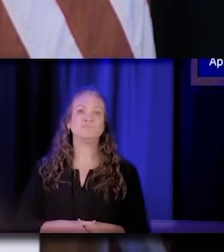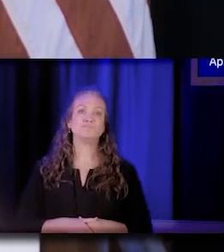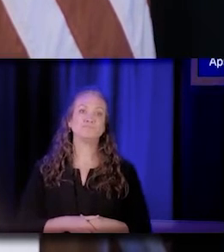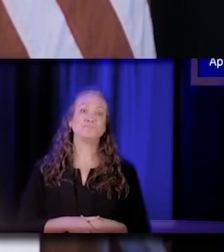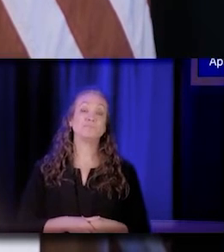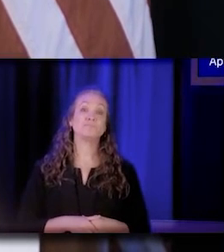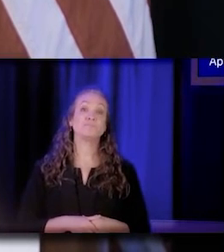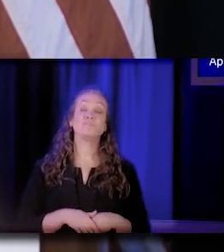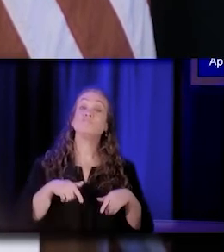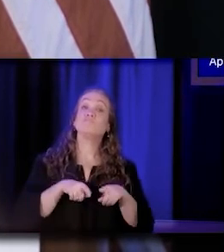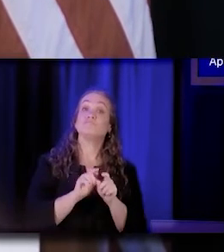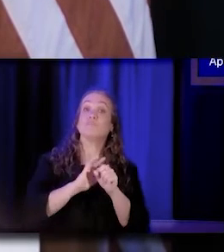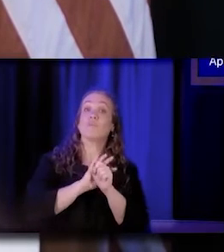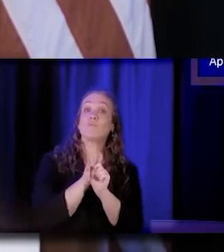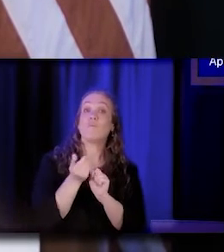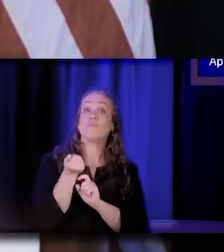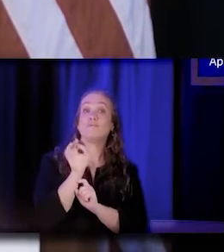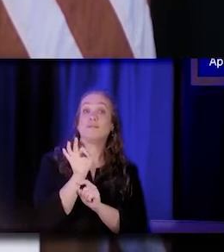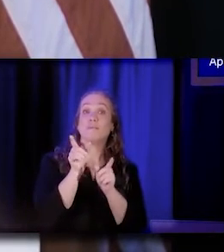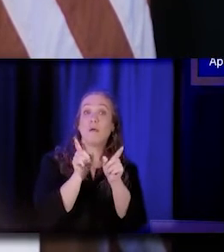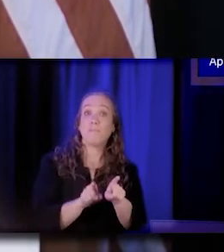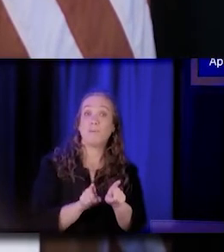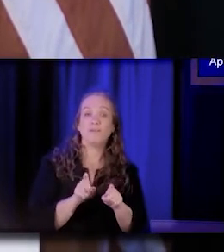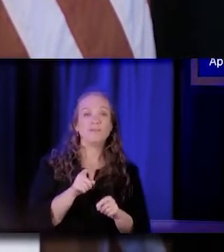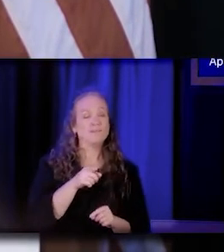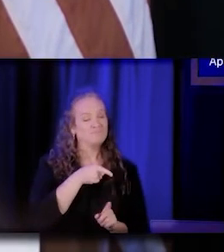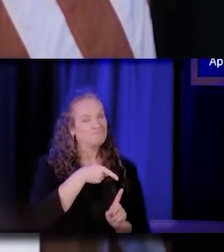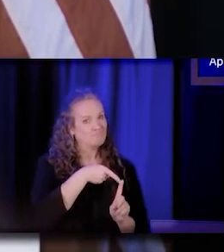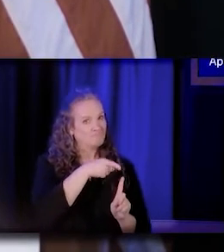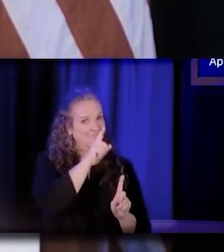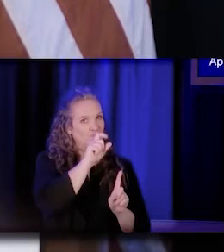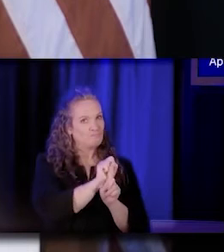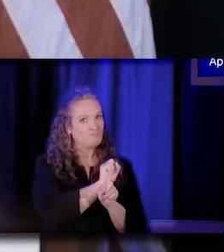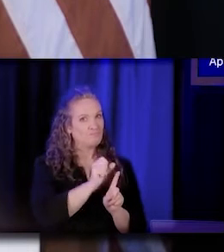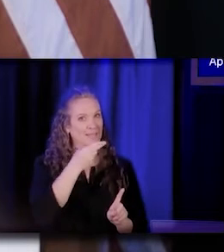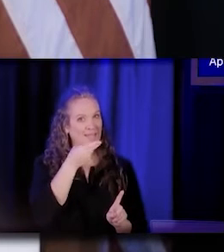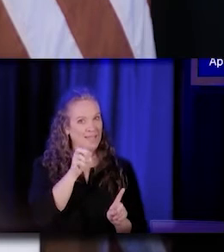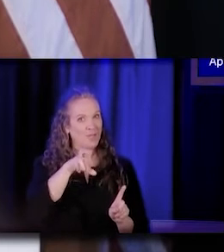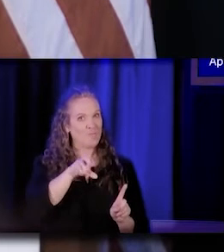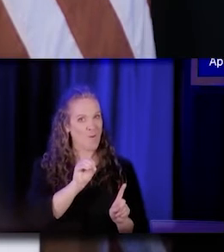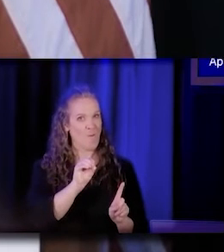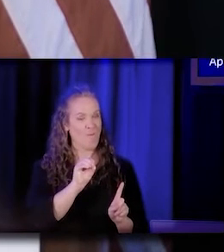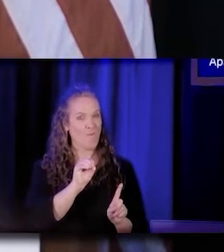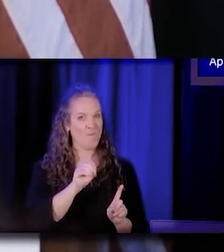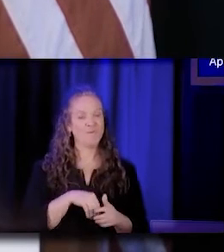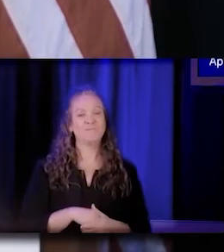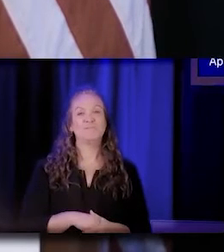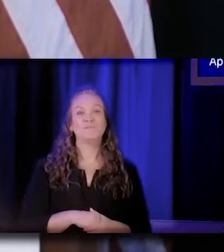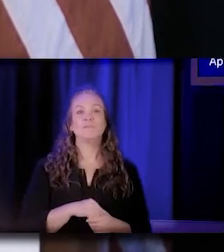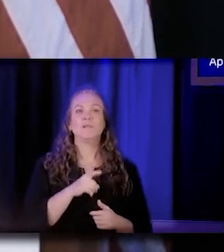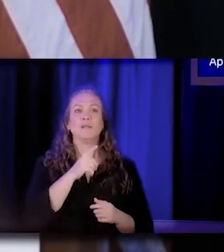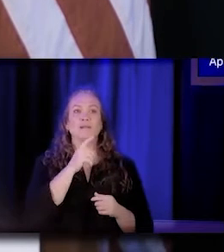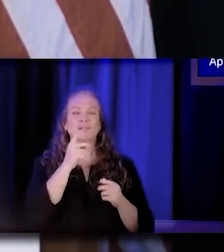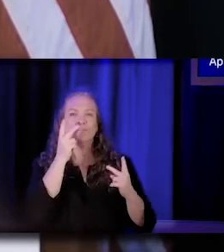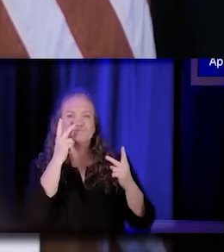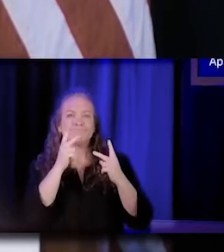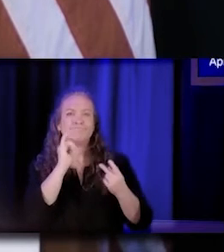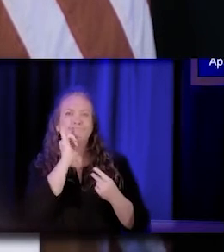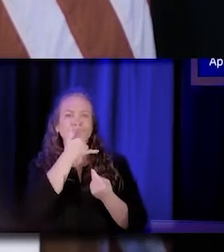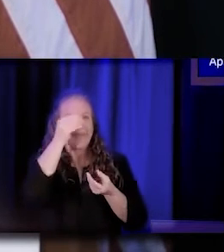During the COVID-19 pandemic, they were heroes on the front lines. They combated misinformation, they connected people